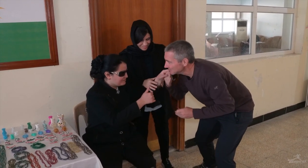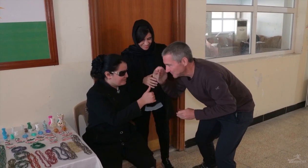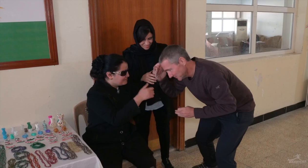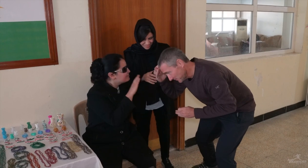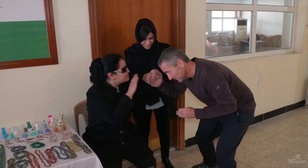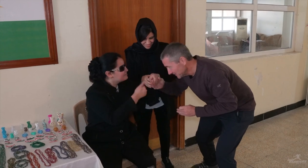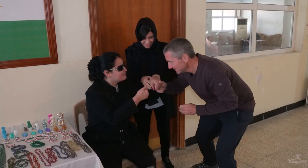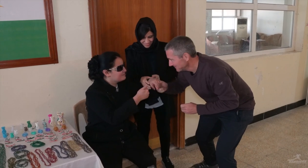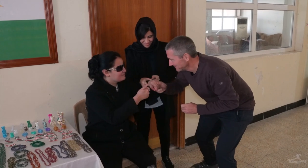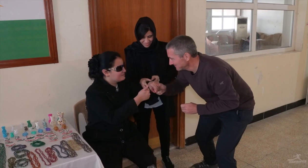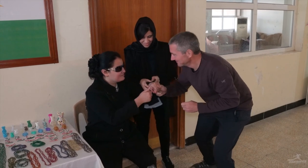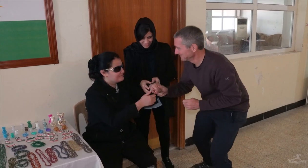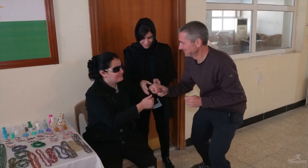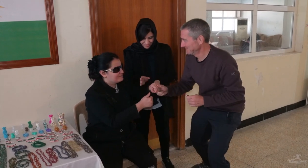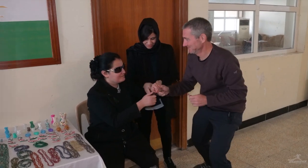Mashallah (may Allah reward)